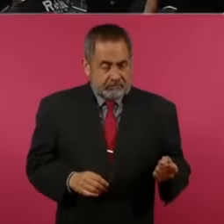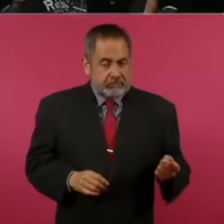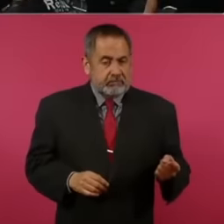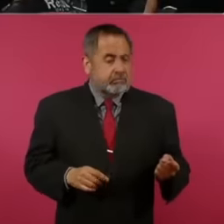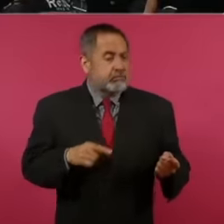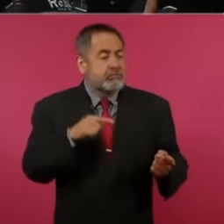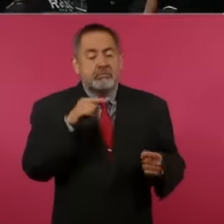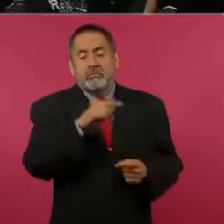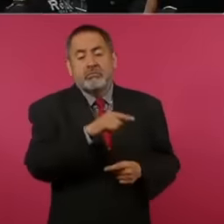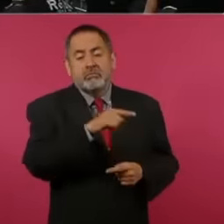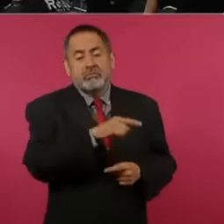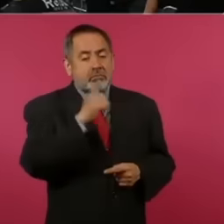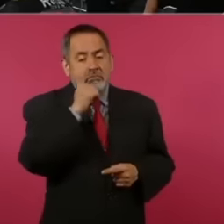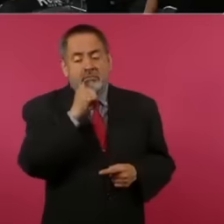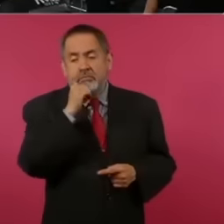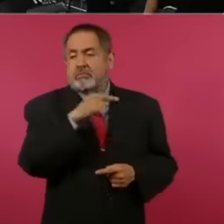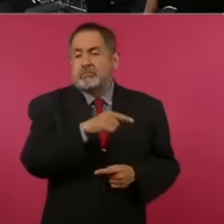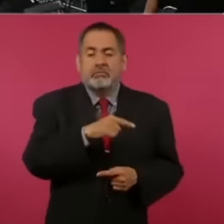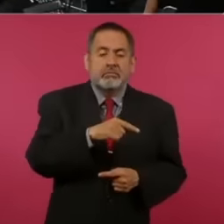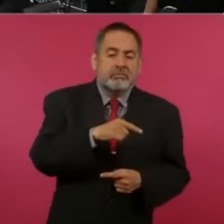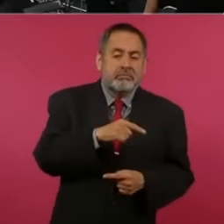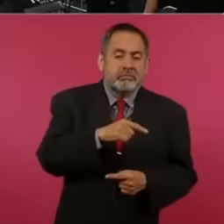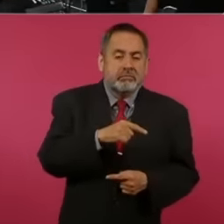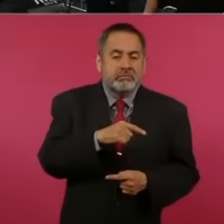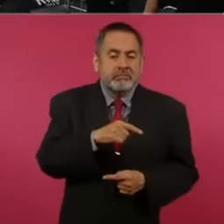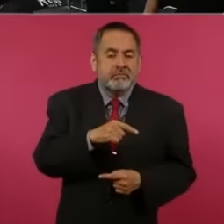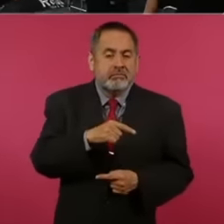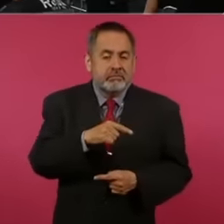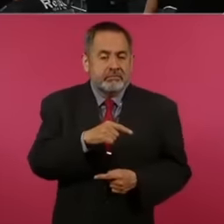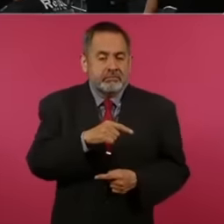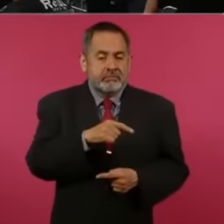extravagant things